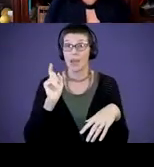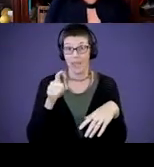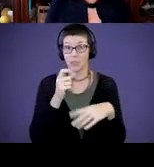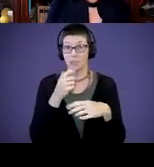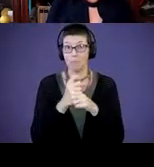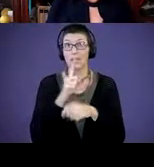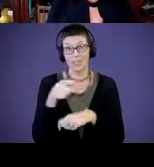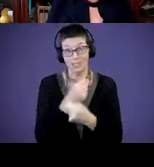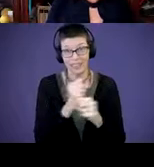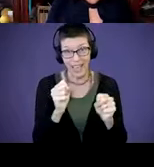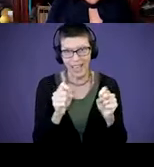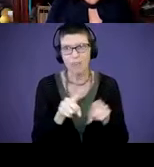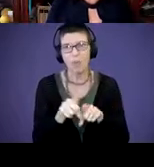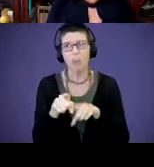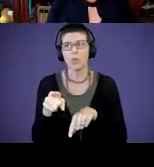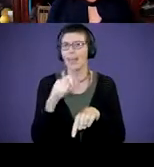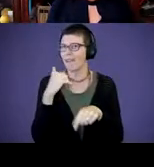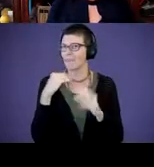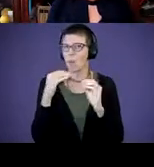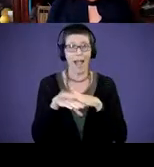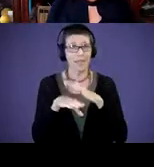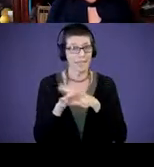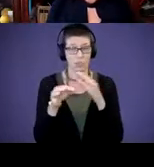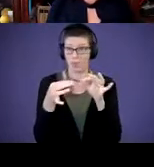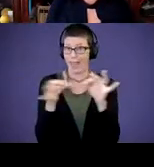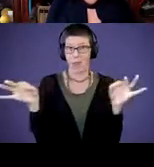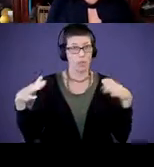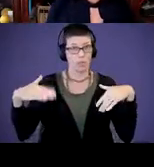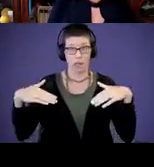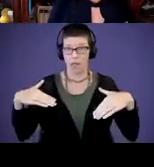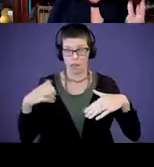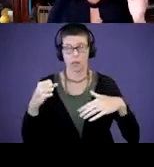he didn't have access to language at that early age. And so we couldn't always get